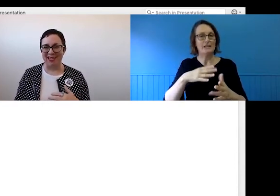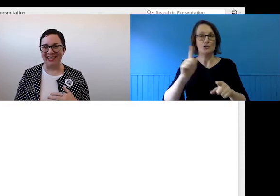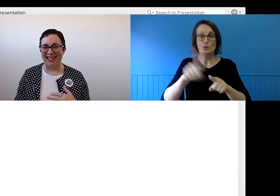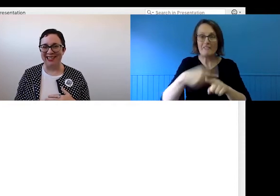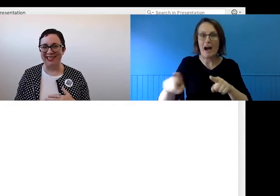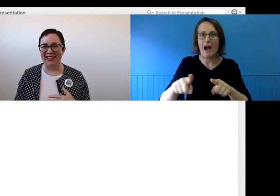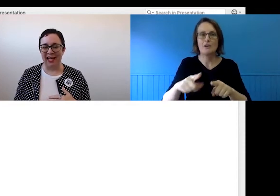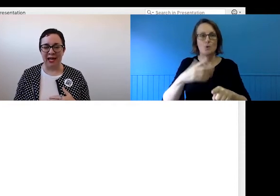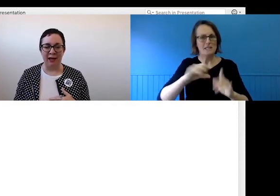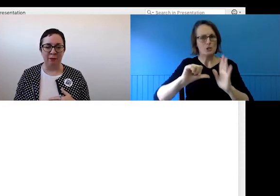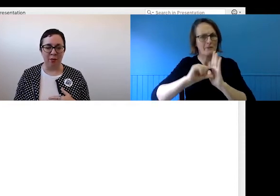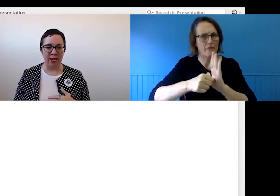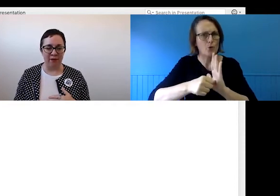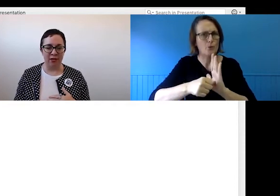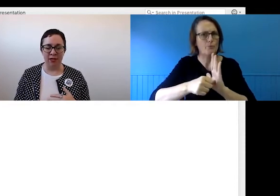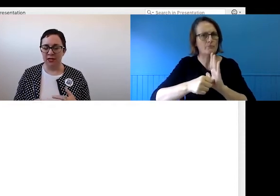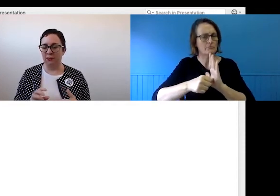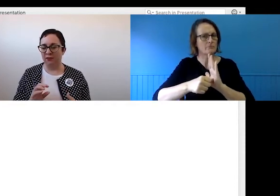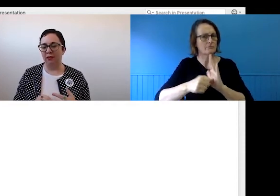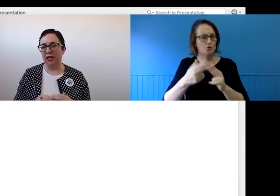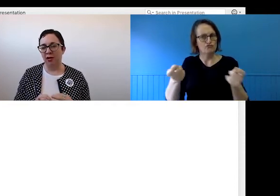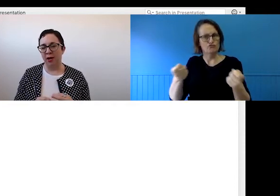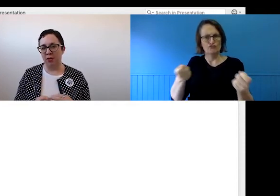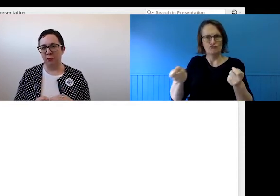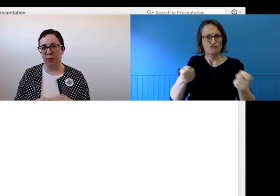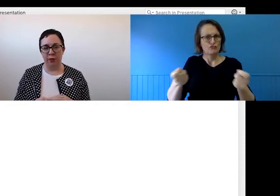techniques more than ever, to be very clear about what's appropriate